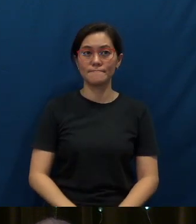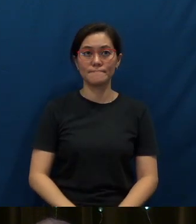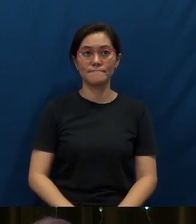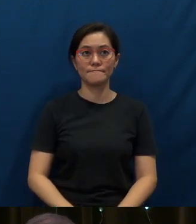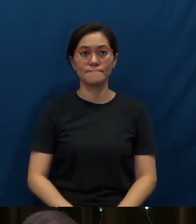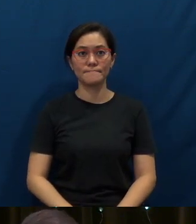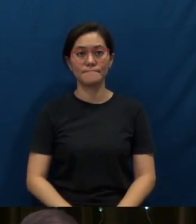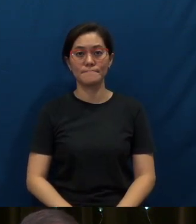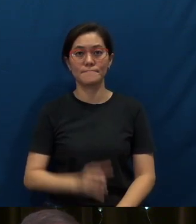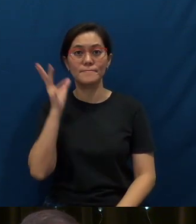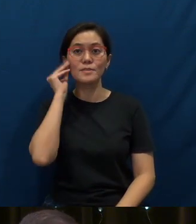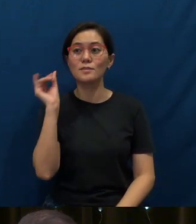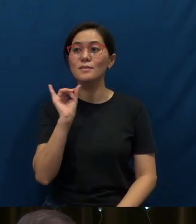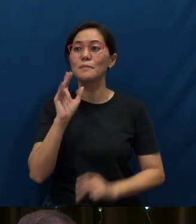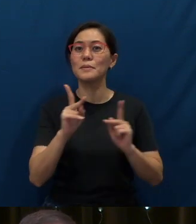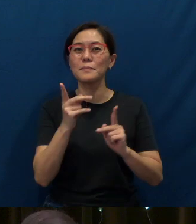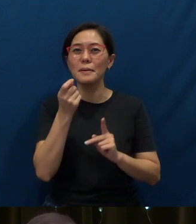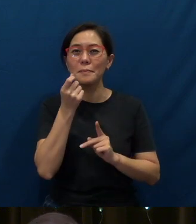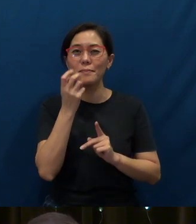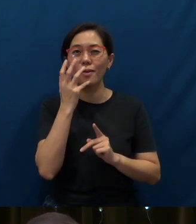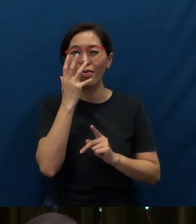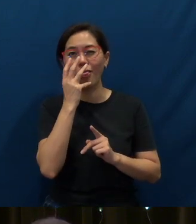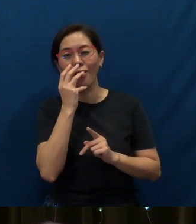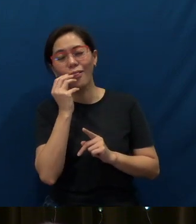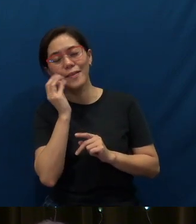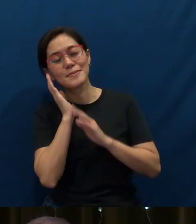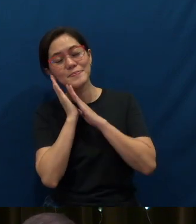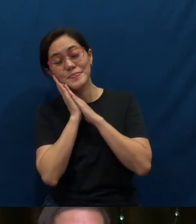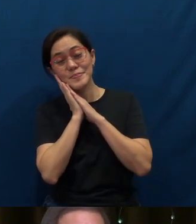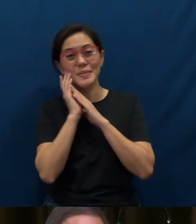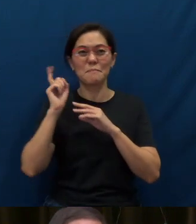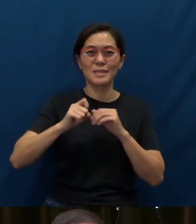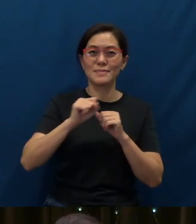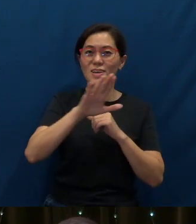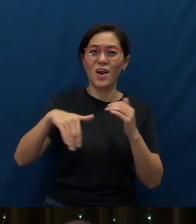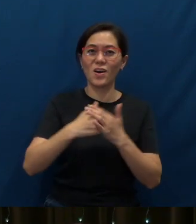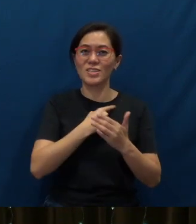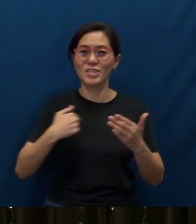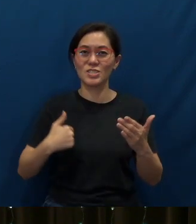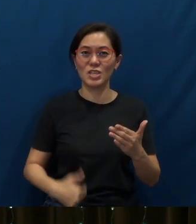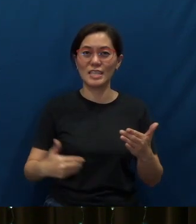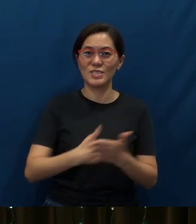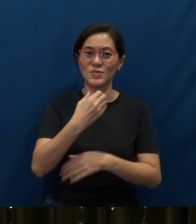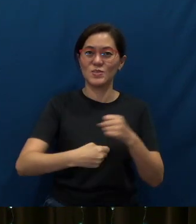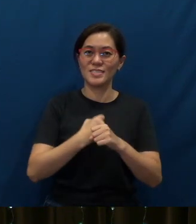Sounds like people are still a little bit asleep. Must be all the Chinese New Year gatherings…